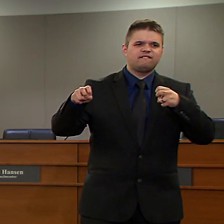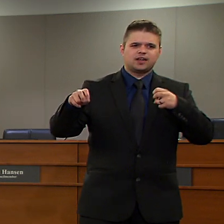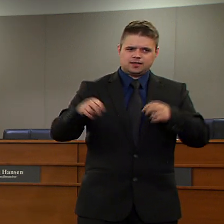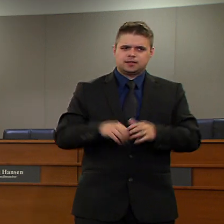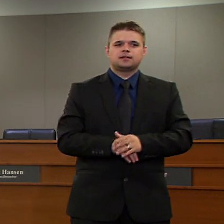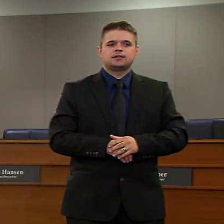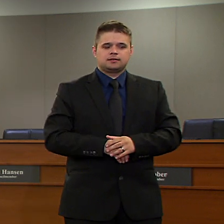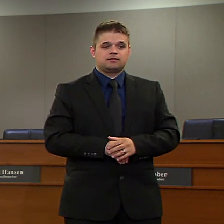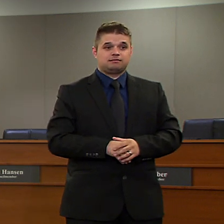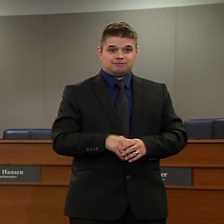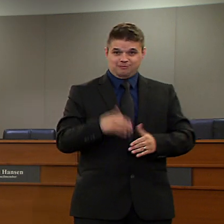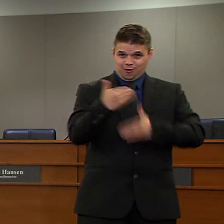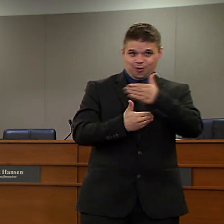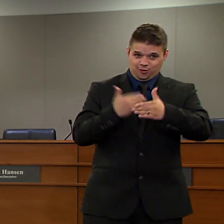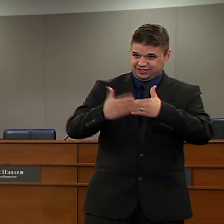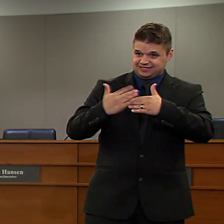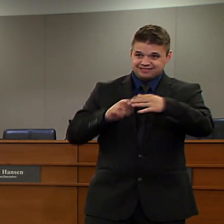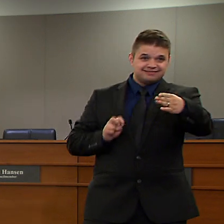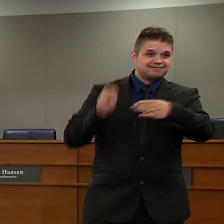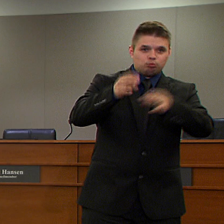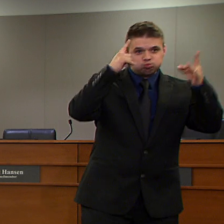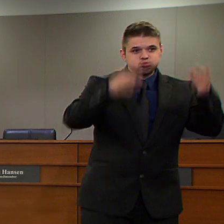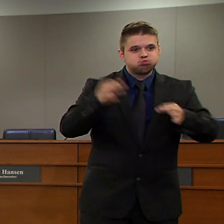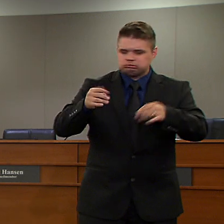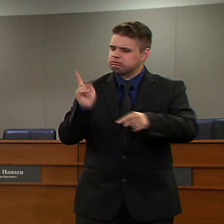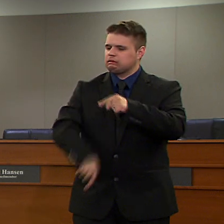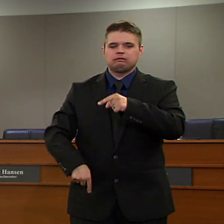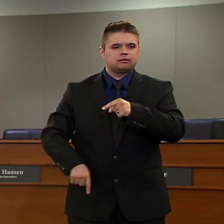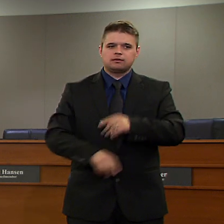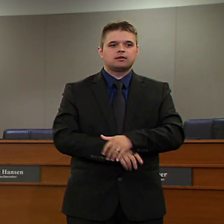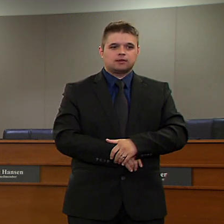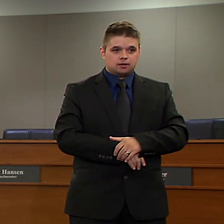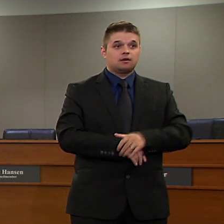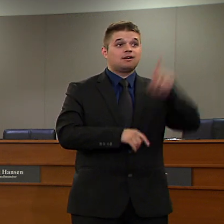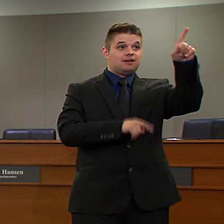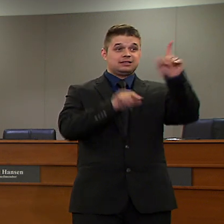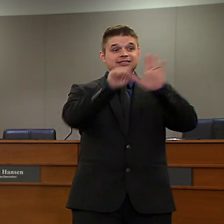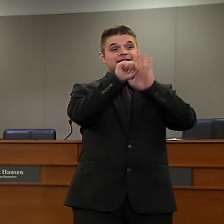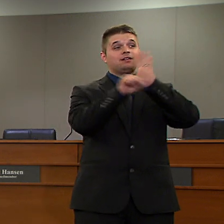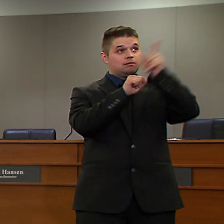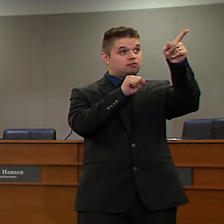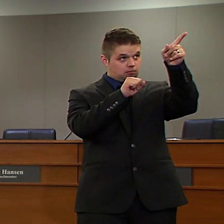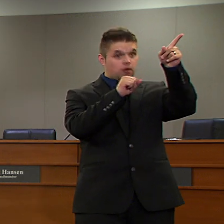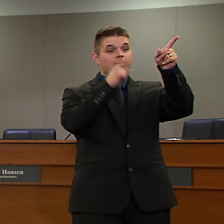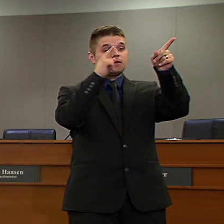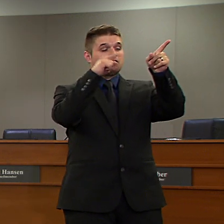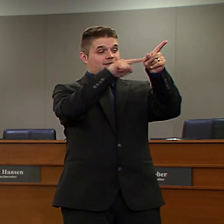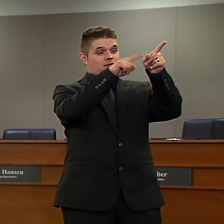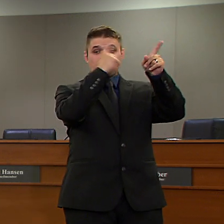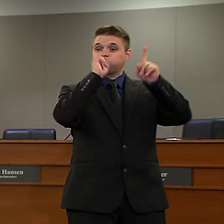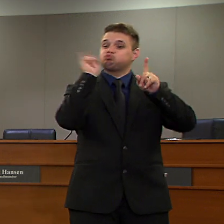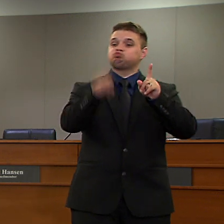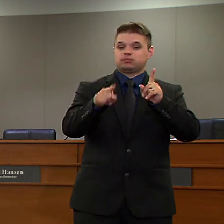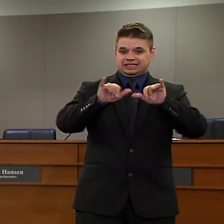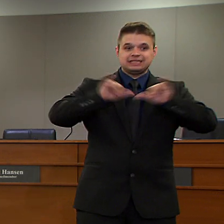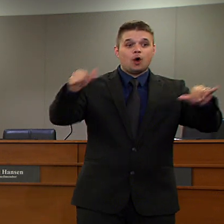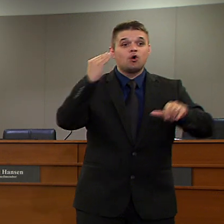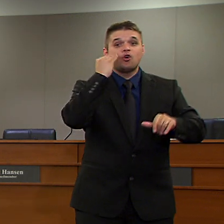Washington State's Stay at Home order is set to expire on May 4th. And even though the Governor has